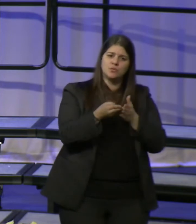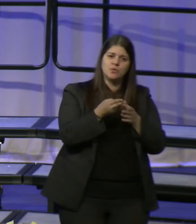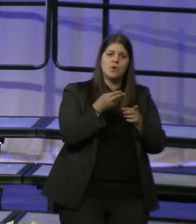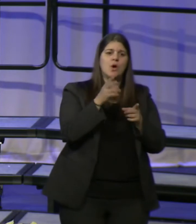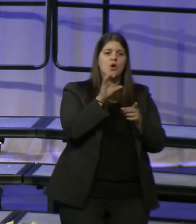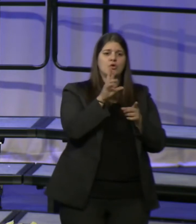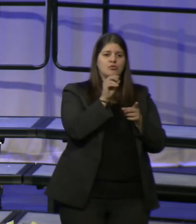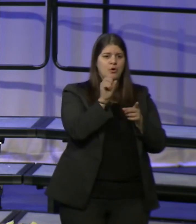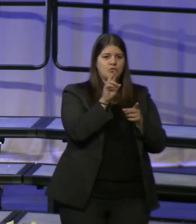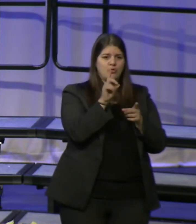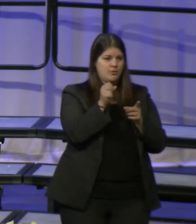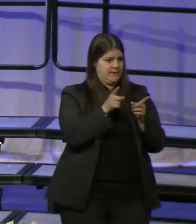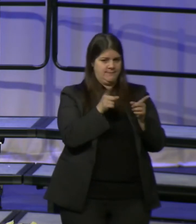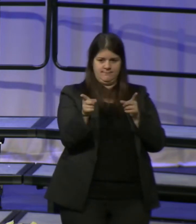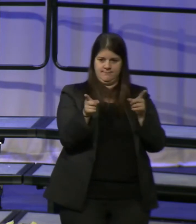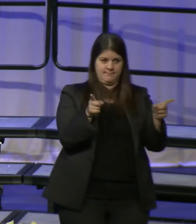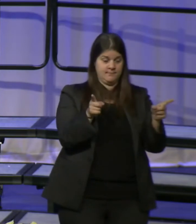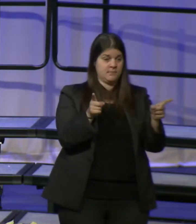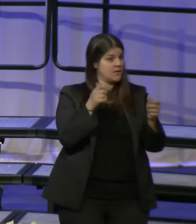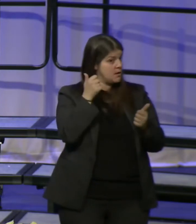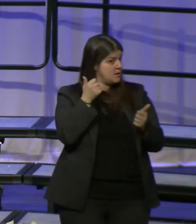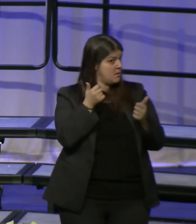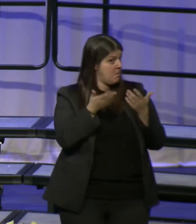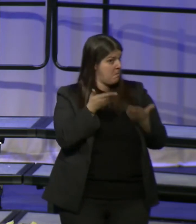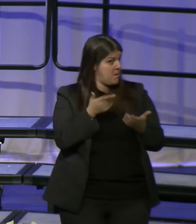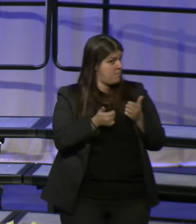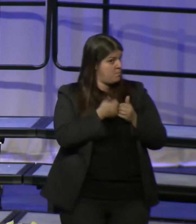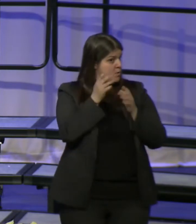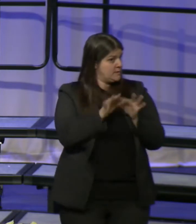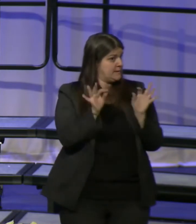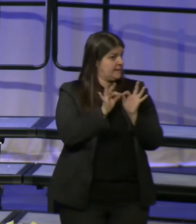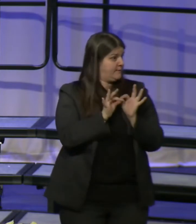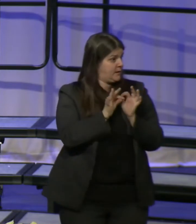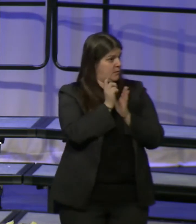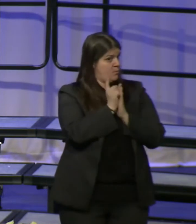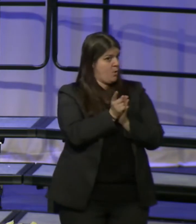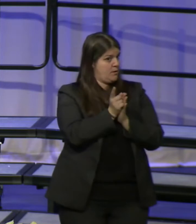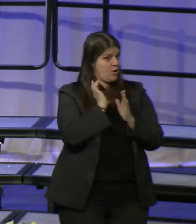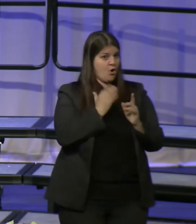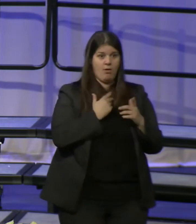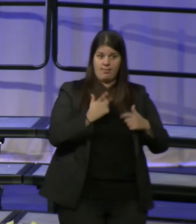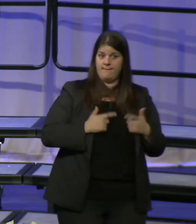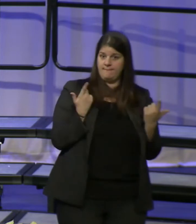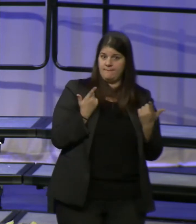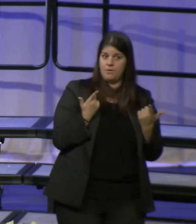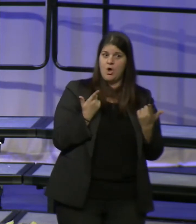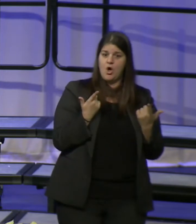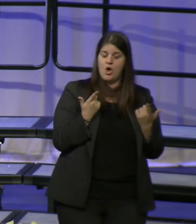the most significant in our lifetime...the very fabric of who we are is being tested.